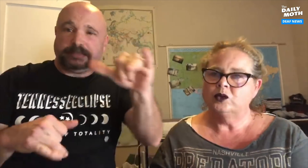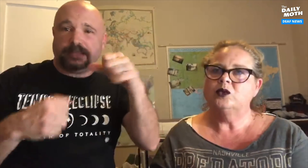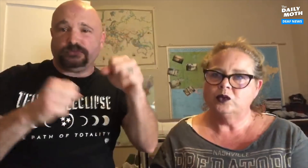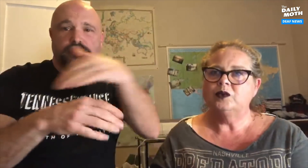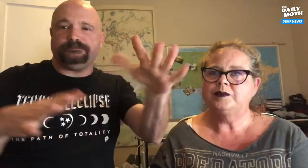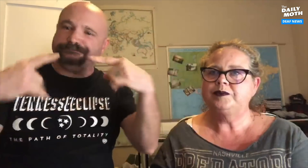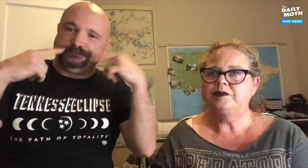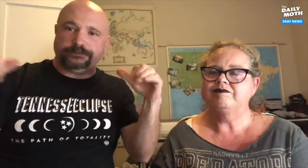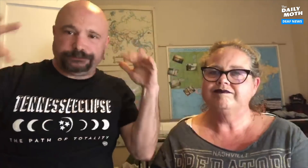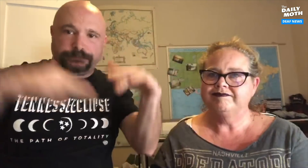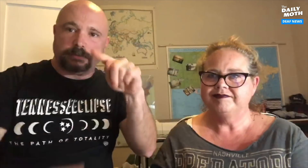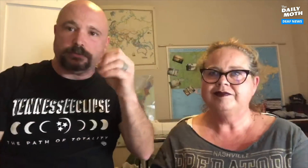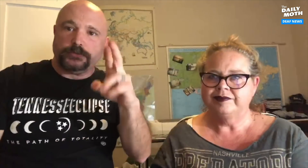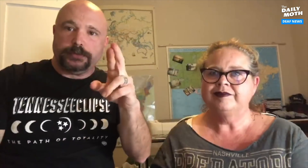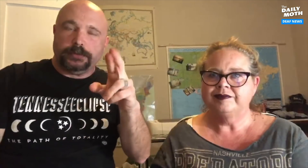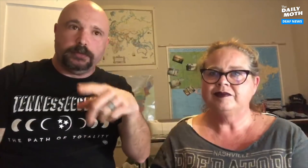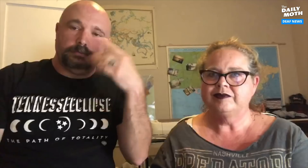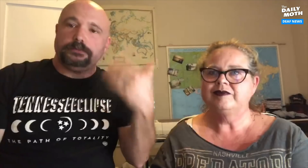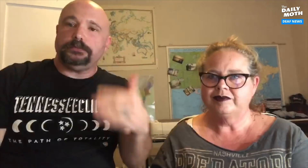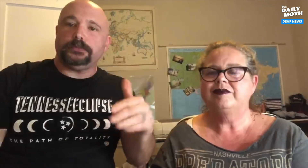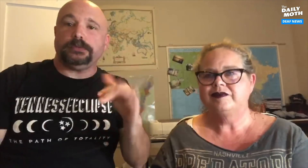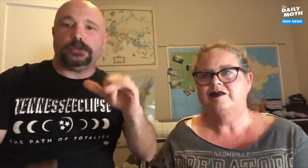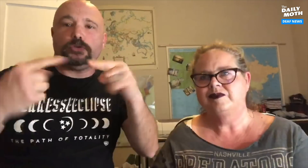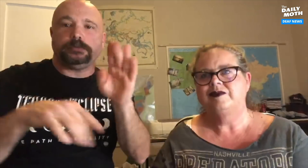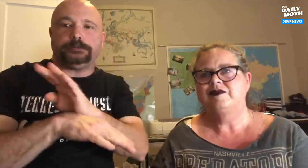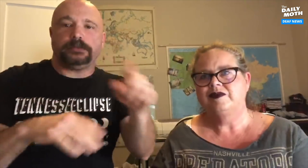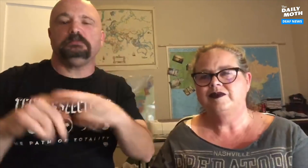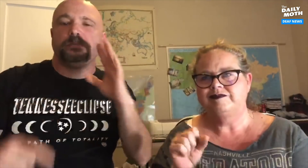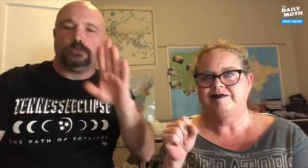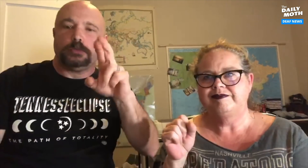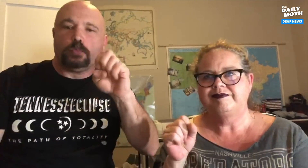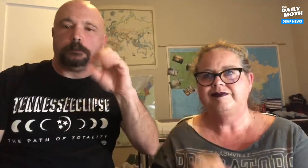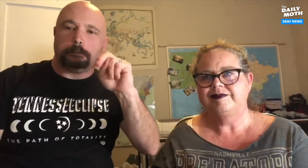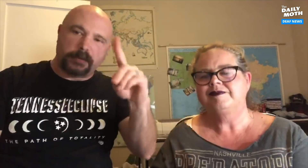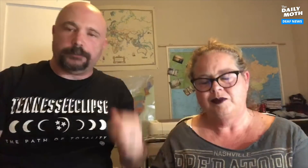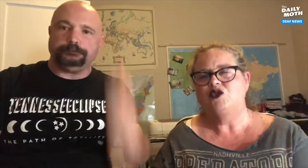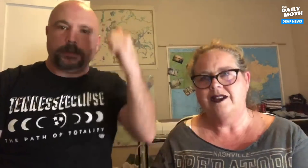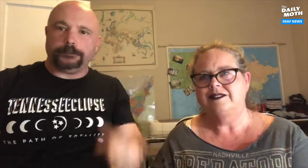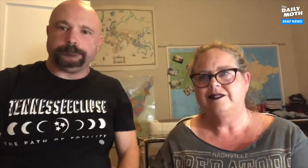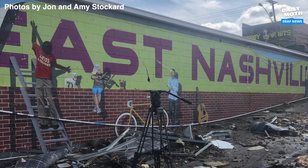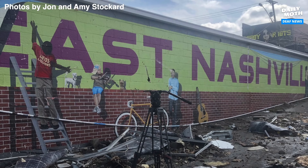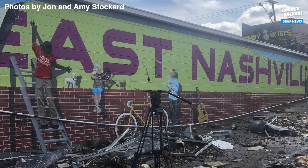that street is famous for tourists. So it will hurt their business, but they will rebound and get back up.